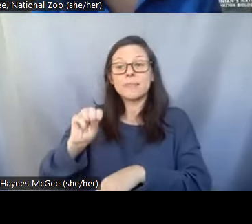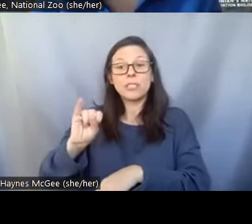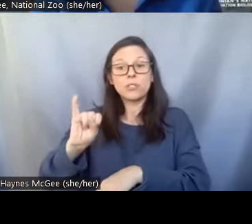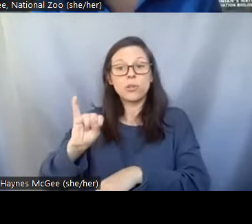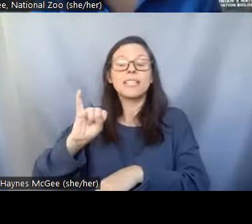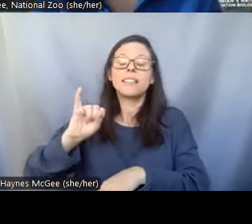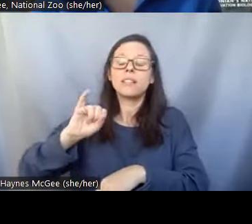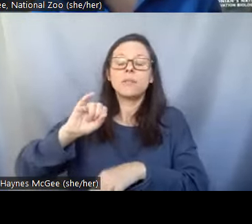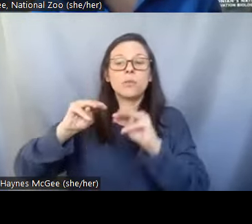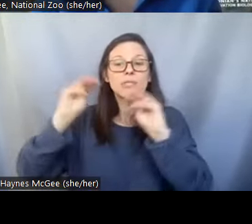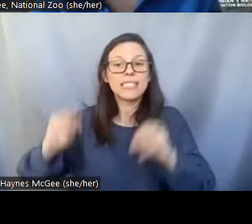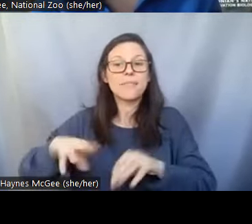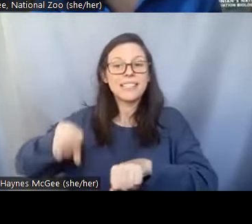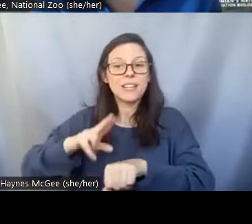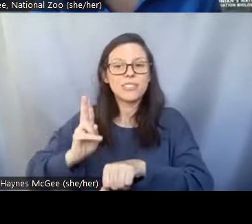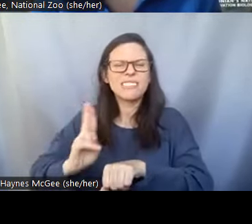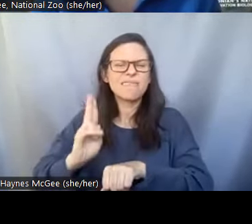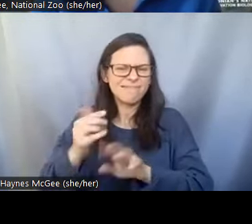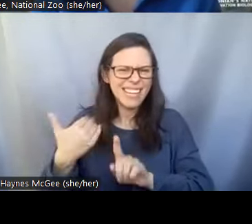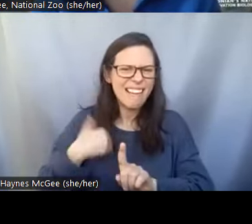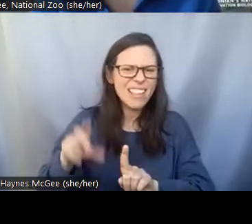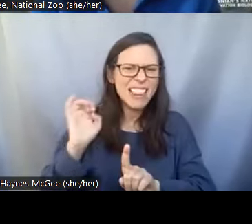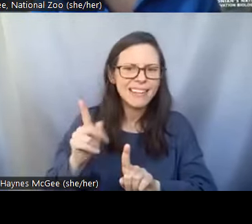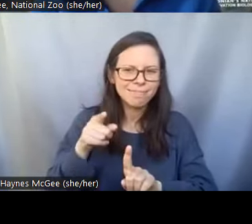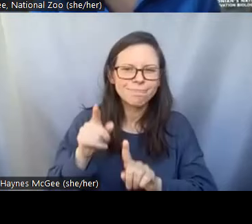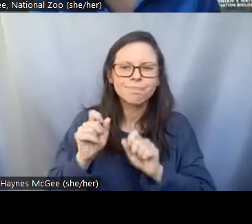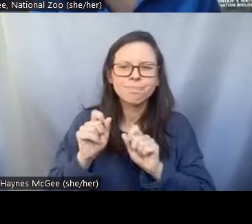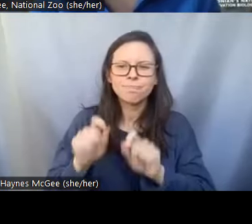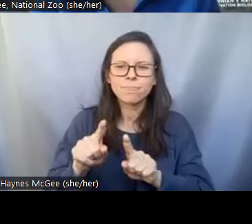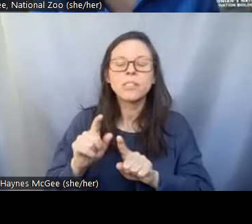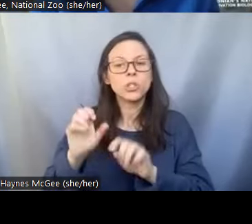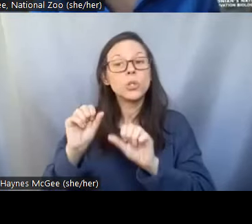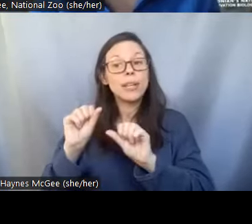you will see some links get put in the chat to register for that program. Additionally, we would